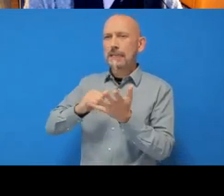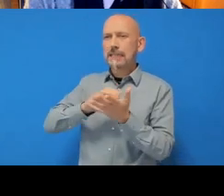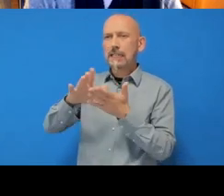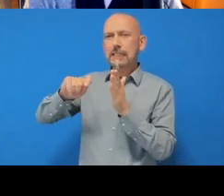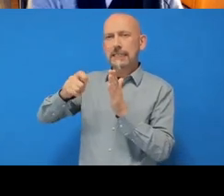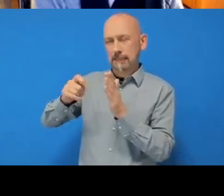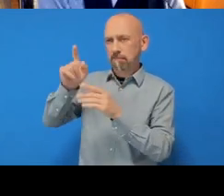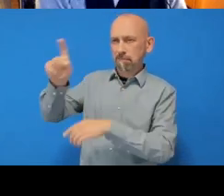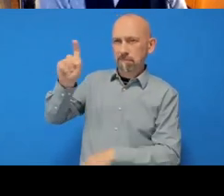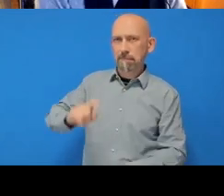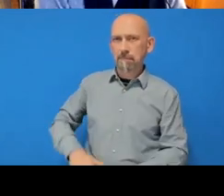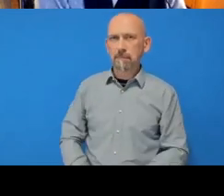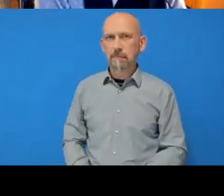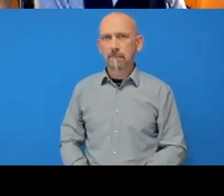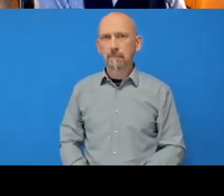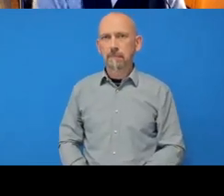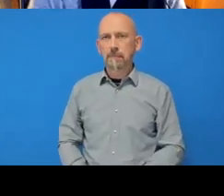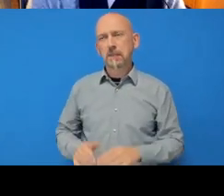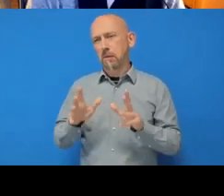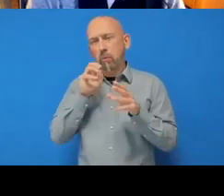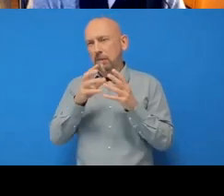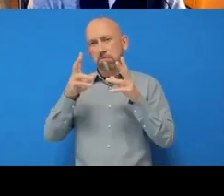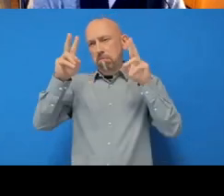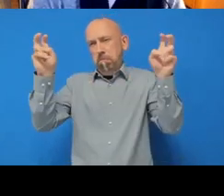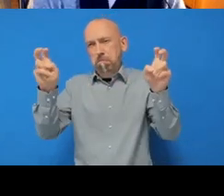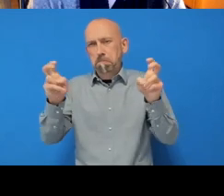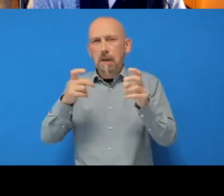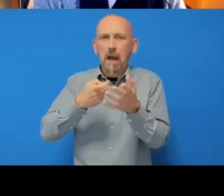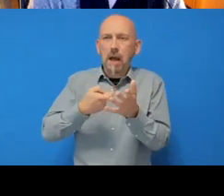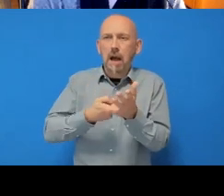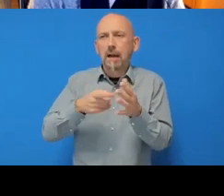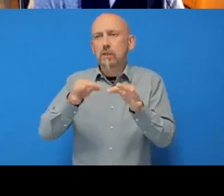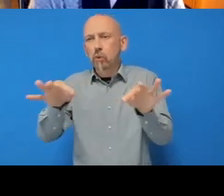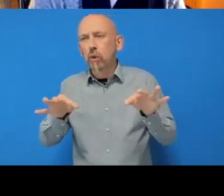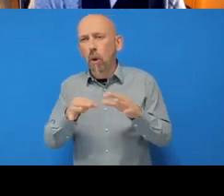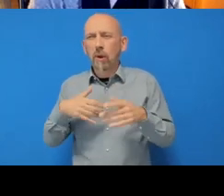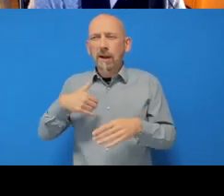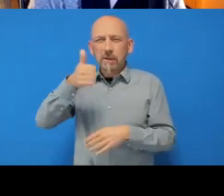and I’m going to give it the title ‘RStudio’ so that I know what is being linked here. So I’m linking R to GitHub